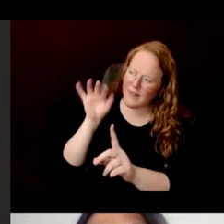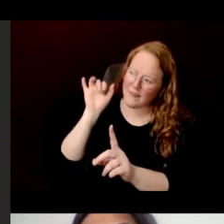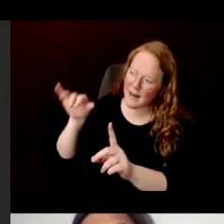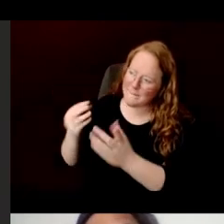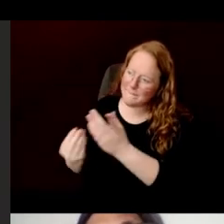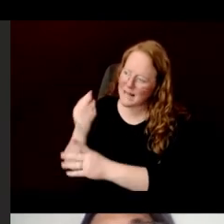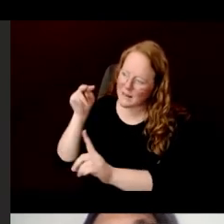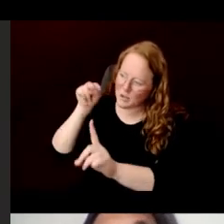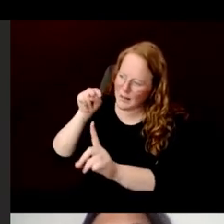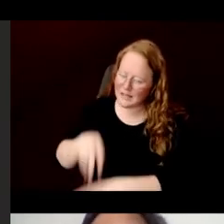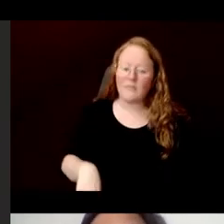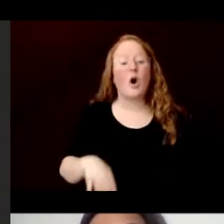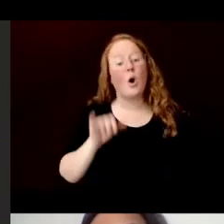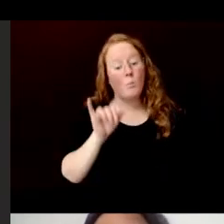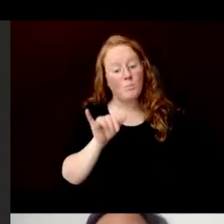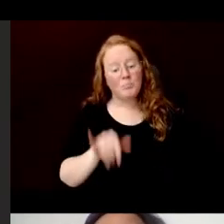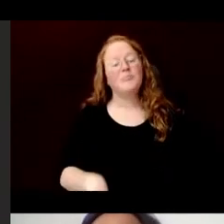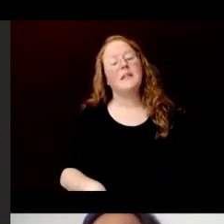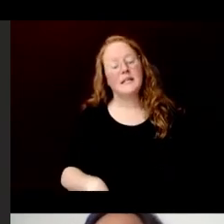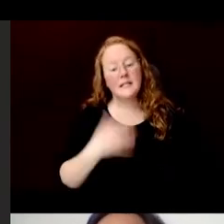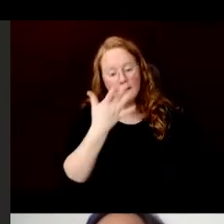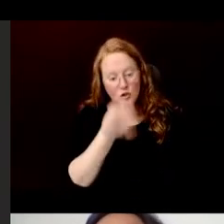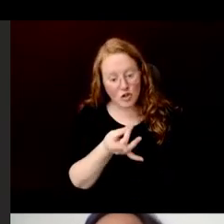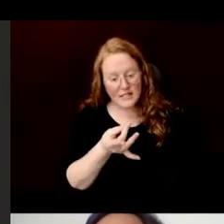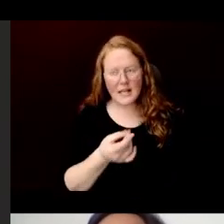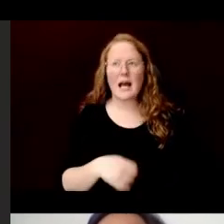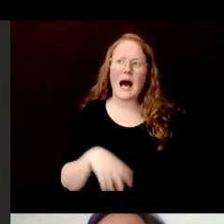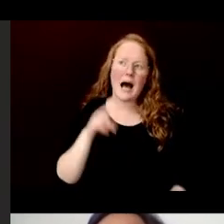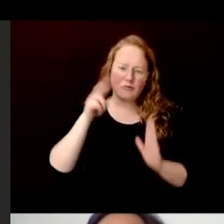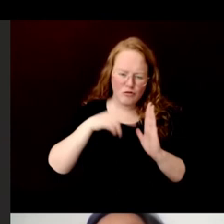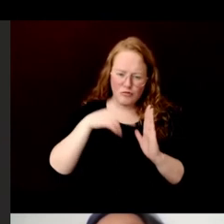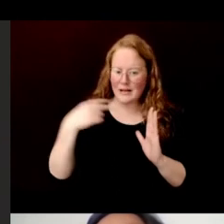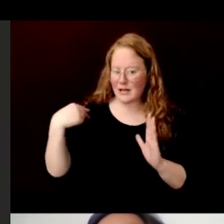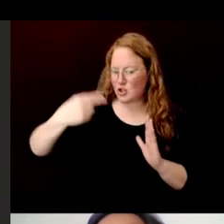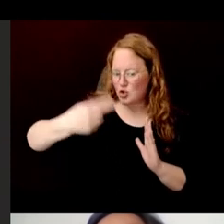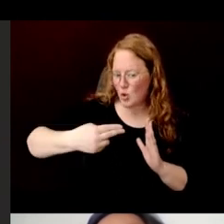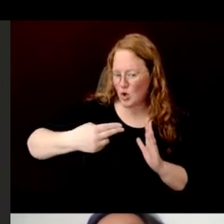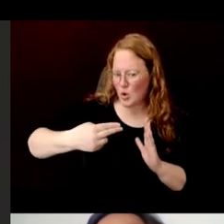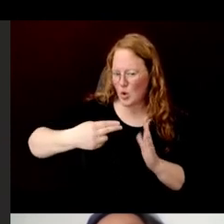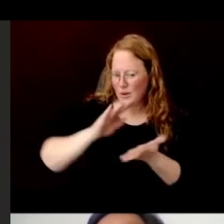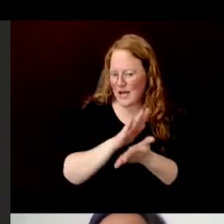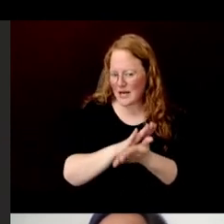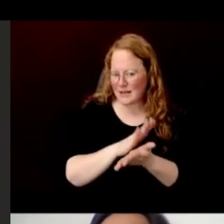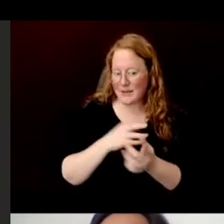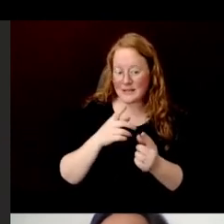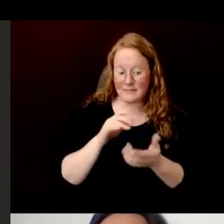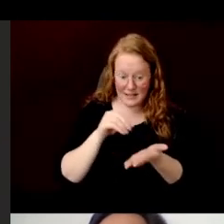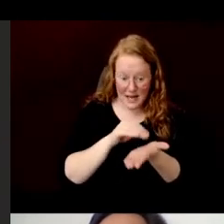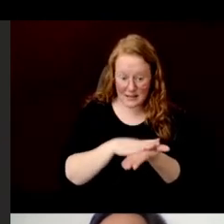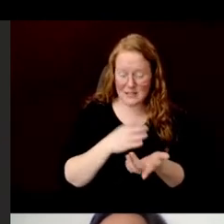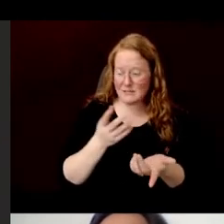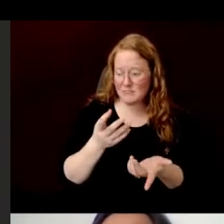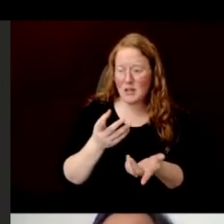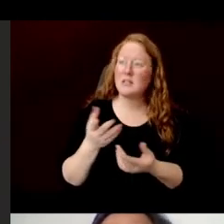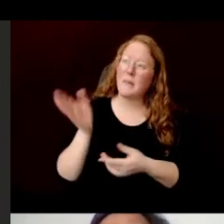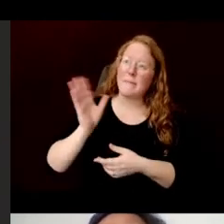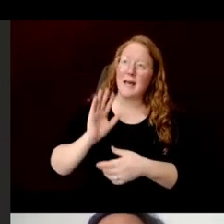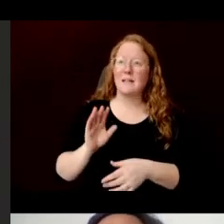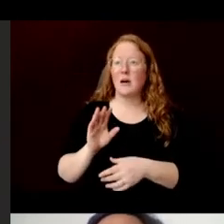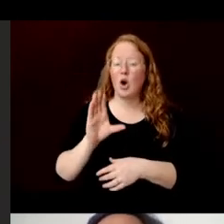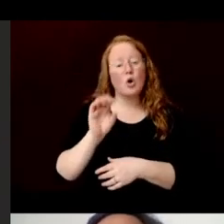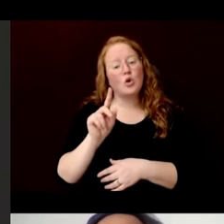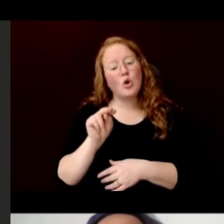This is interesting. I have read historical documents about dó paper making in the colonial and pre-colonial era in Indo-China.